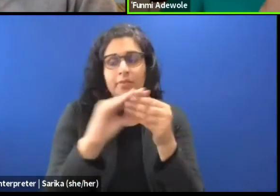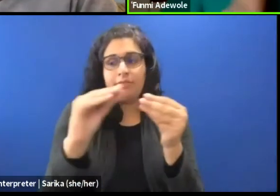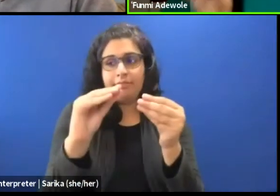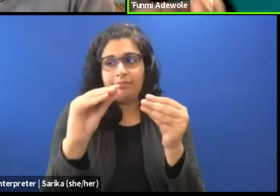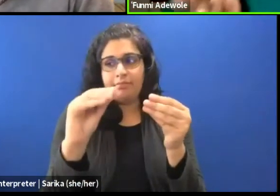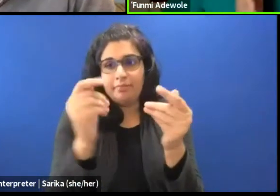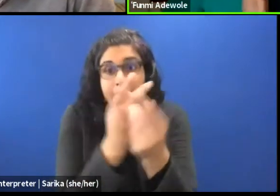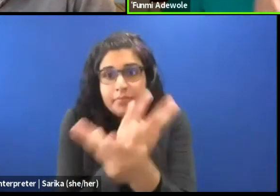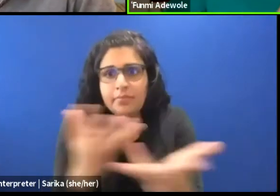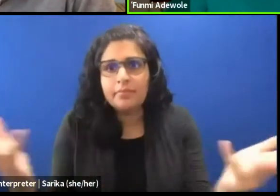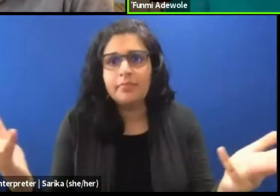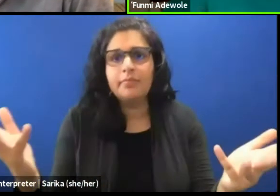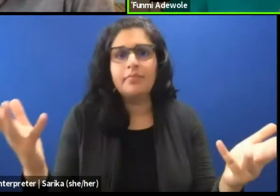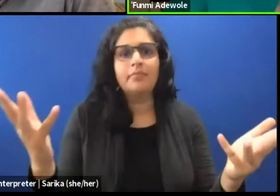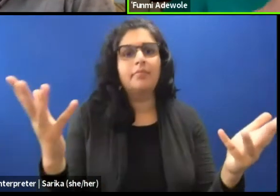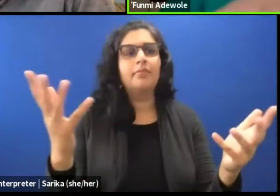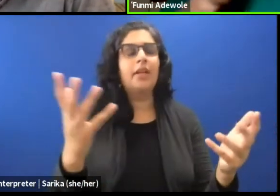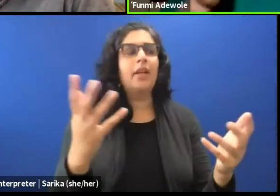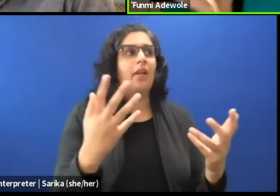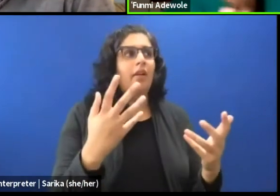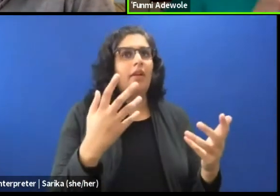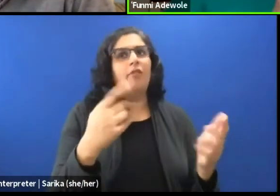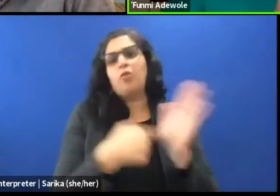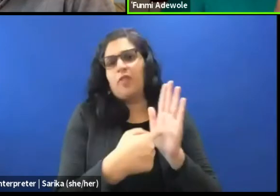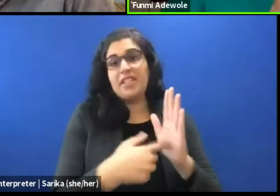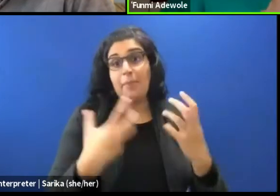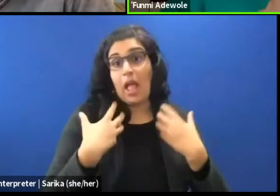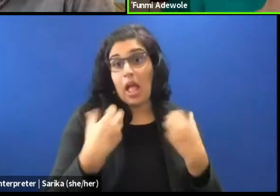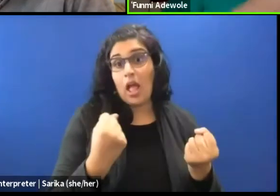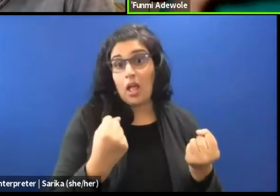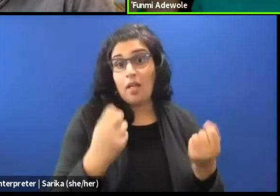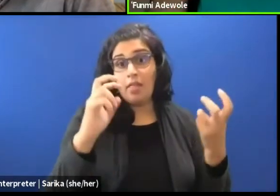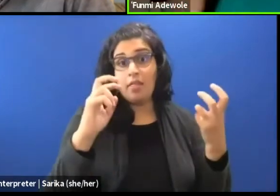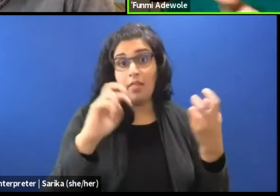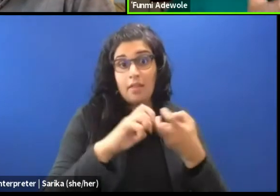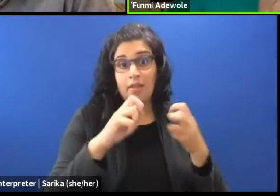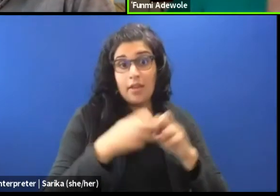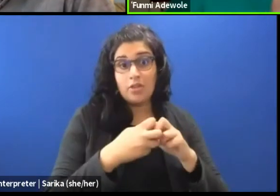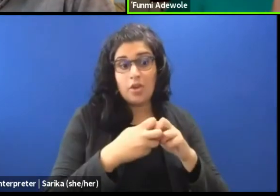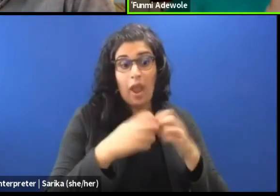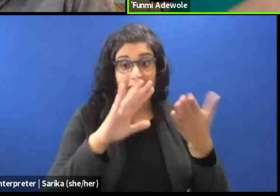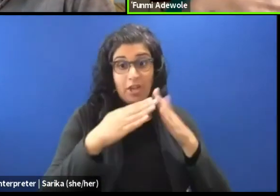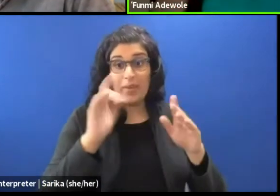okay, there's a health issue and the community needs to discuss this health issue